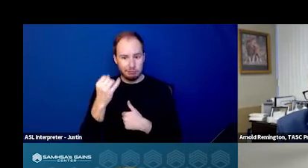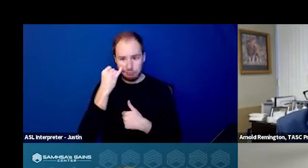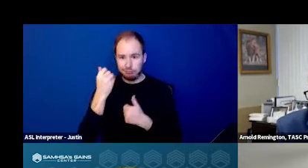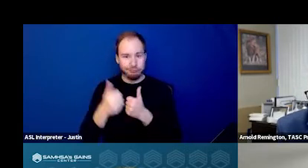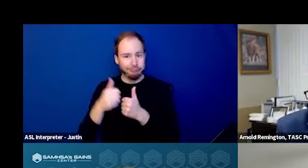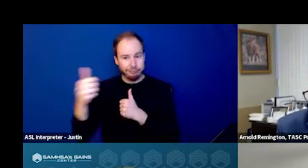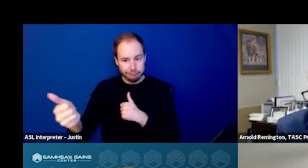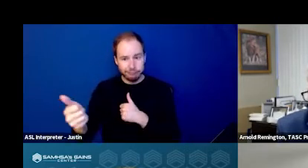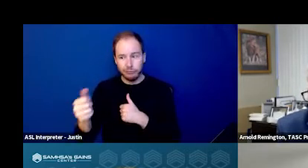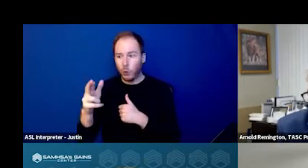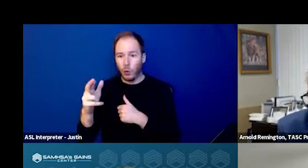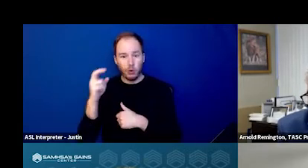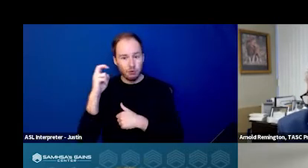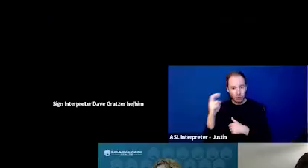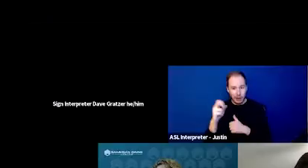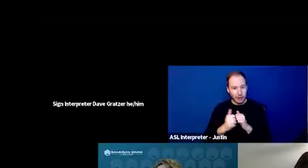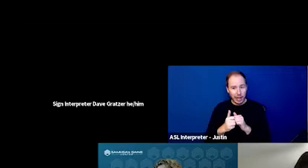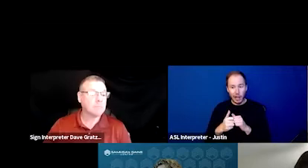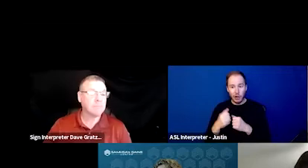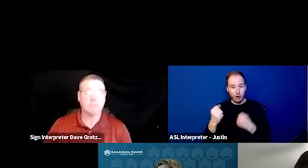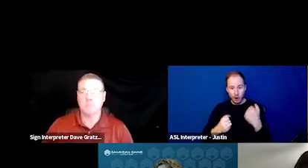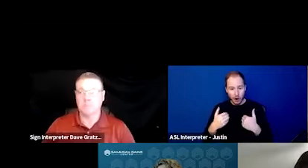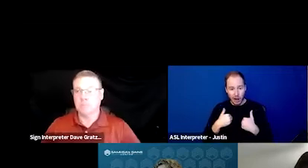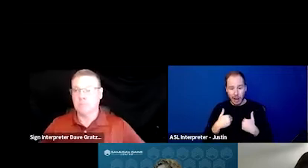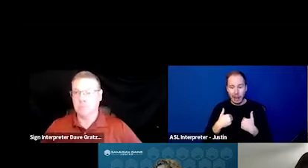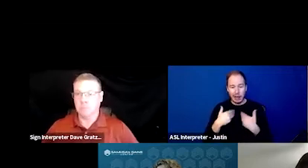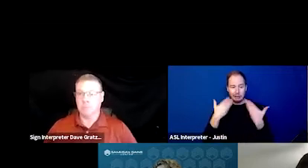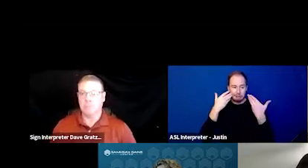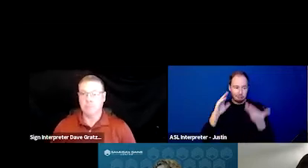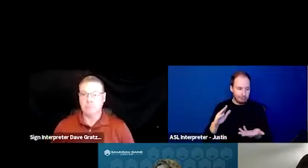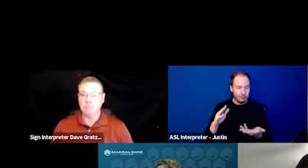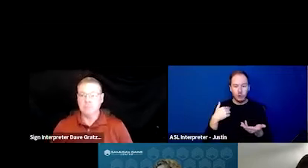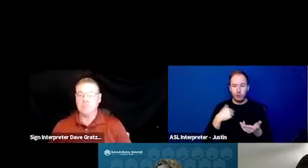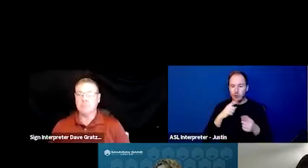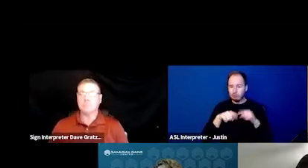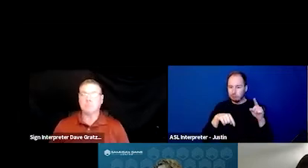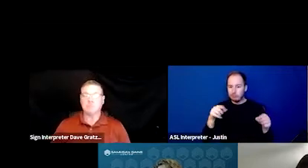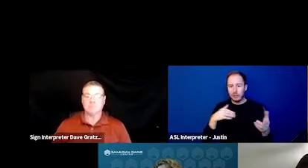take into account drive times and those type of things, and we're all dealing with staffing issues.